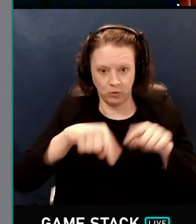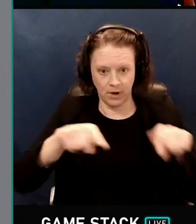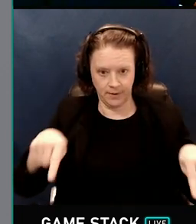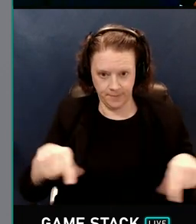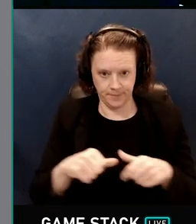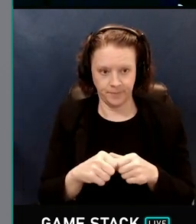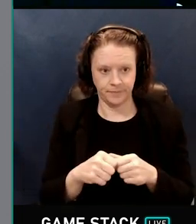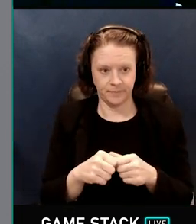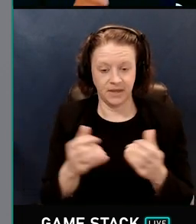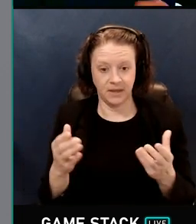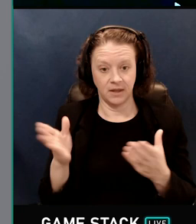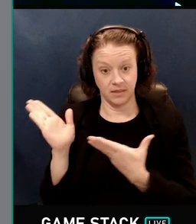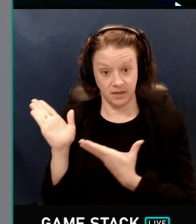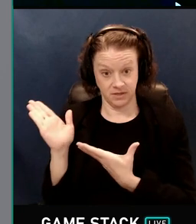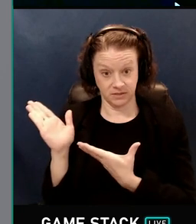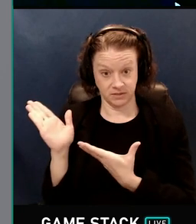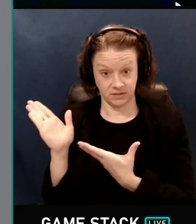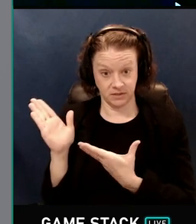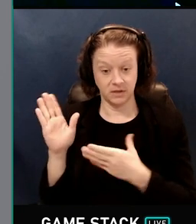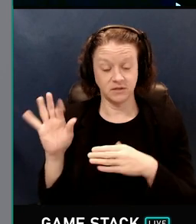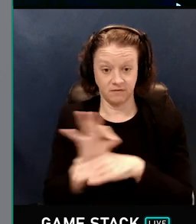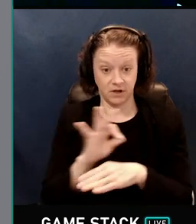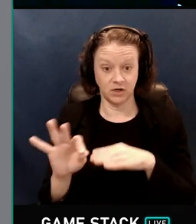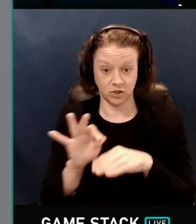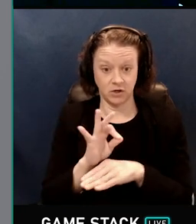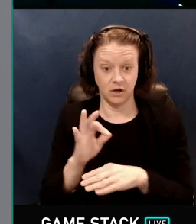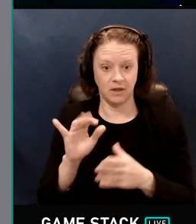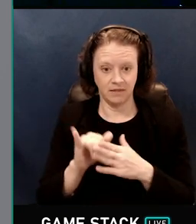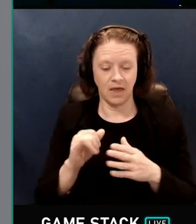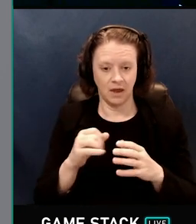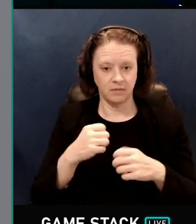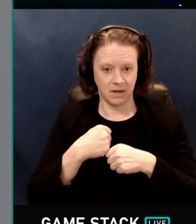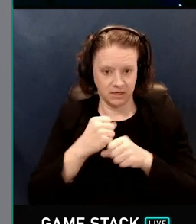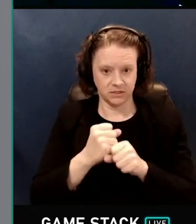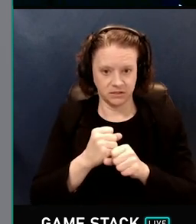So here's a function that does generate a uniform distribution.